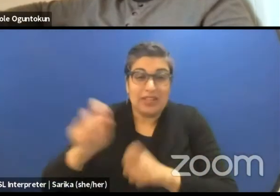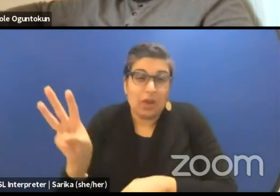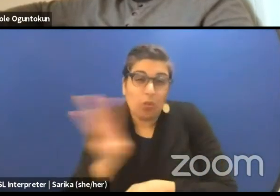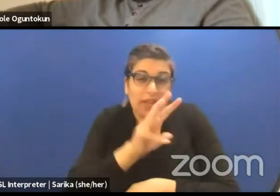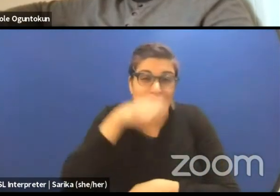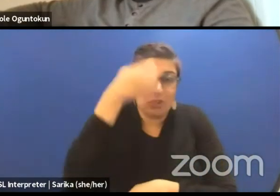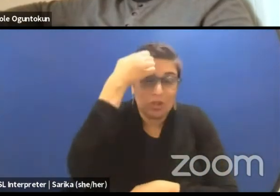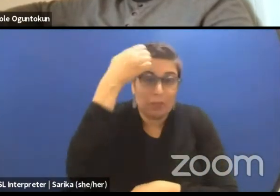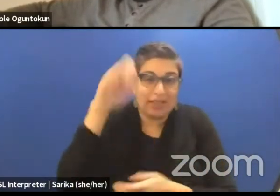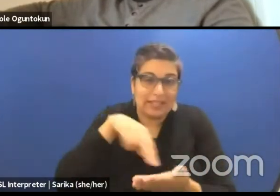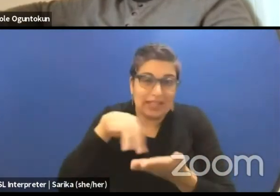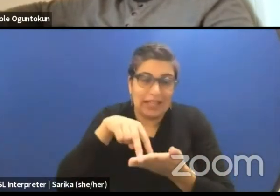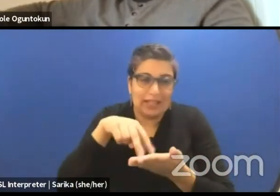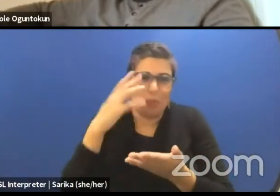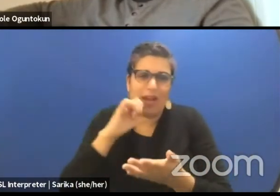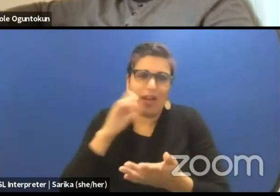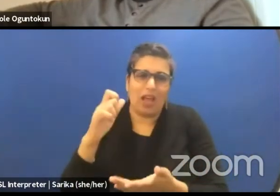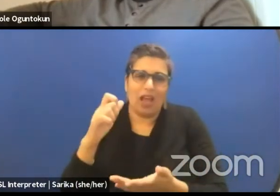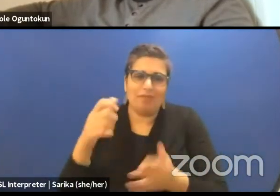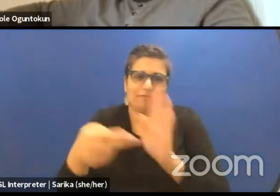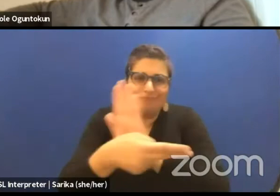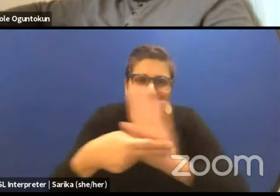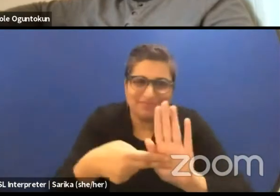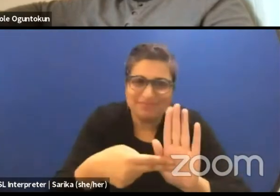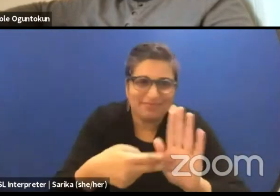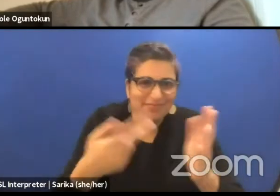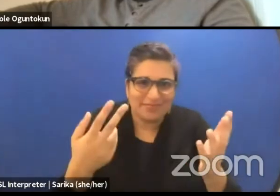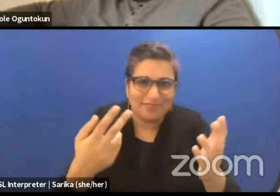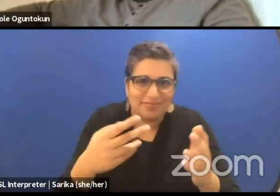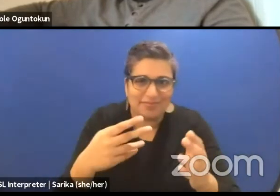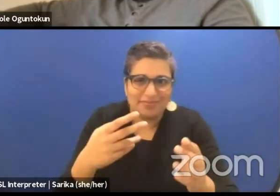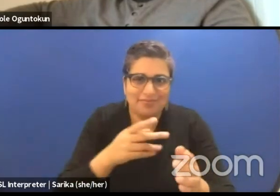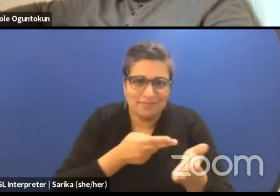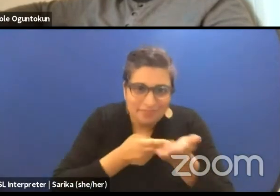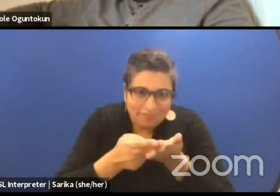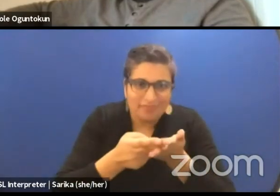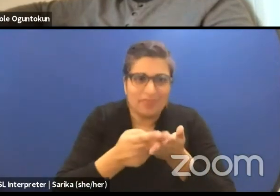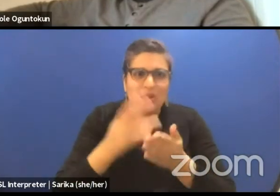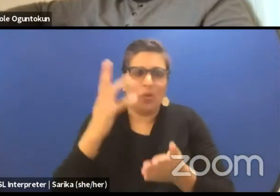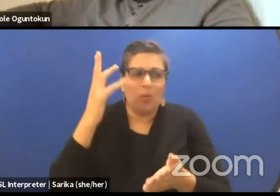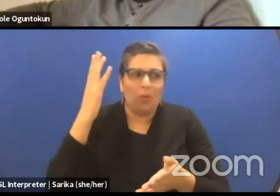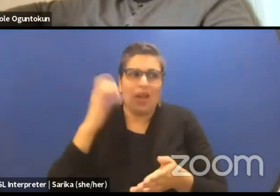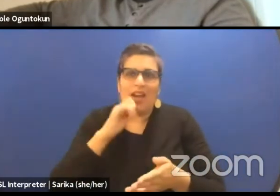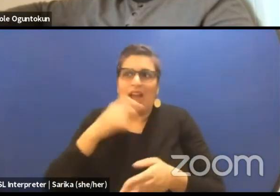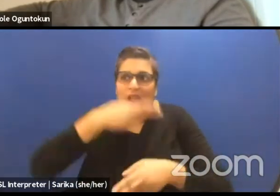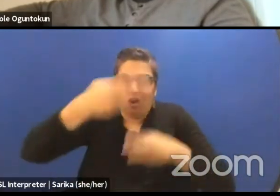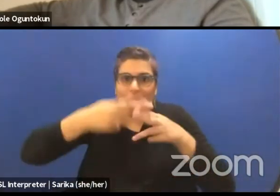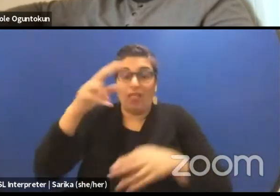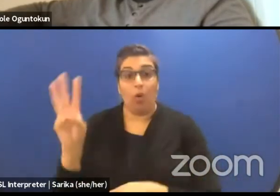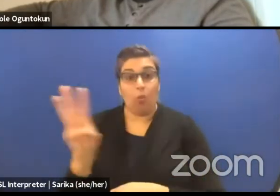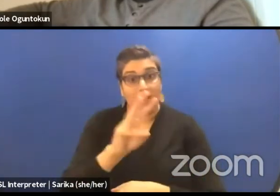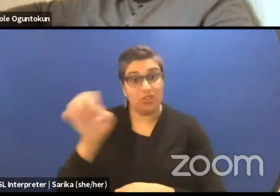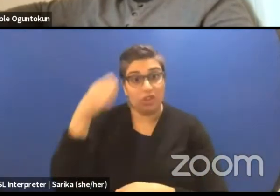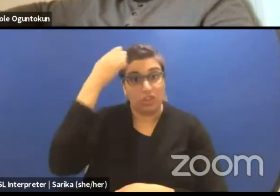Why don't we give things their names? Why isn't it called the Western European dance department? It's just called dance.